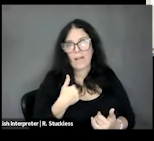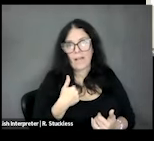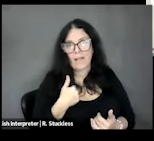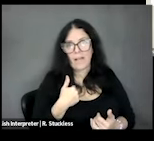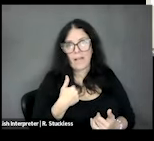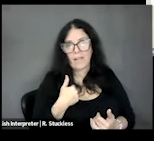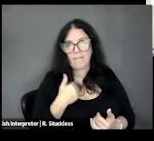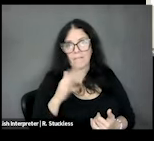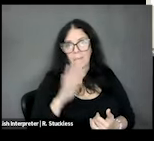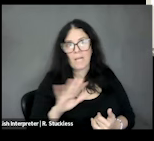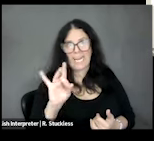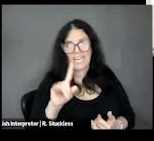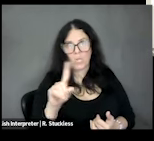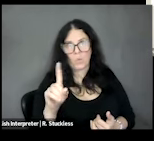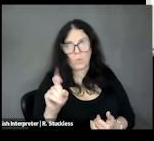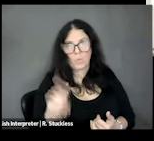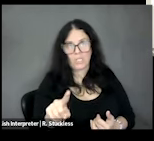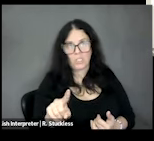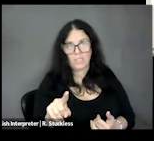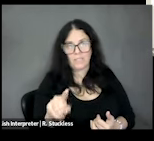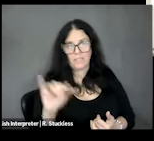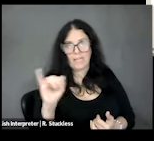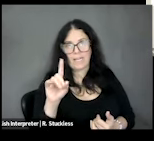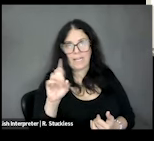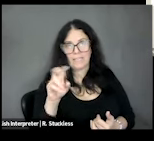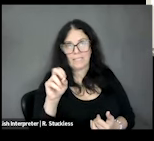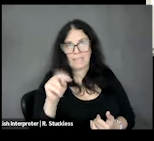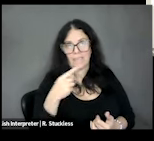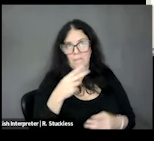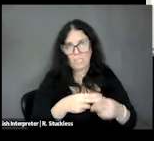about eight questions, and like Devon mentioned, we also have some other questions that people